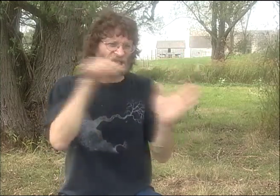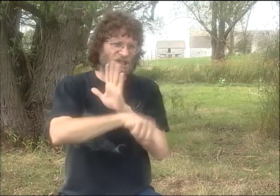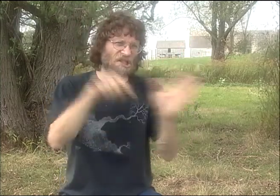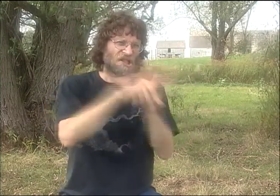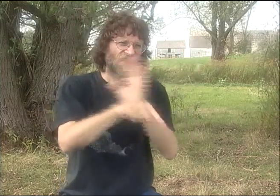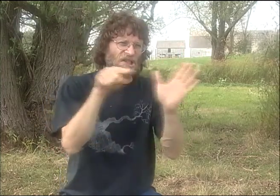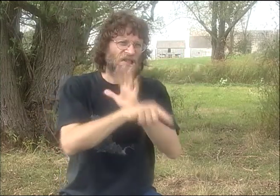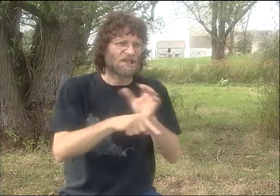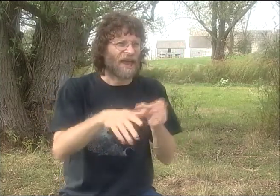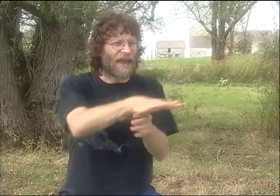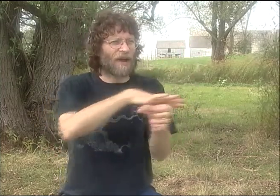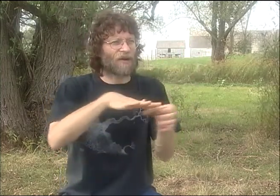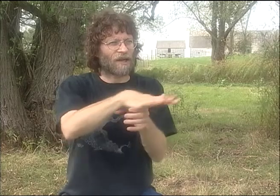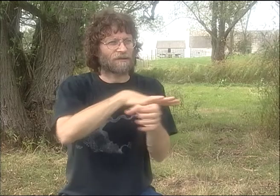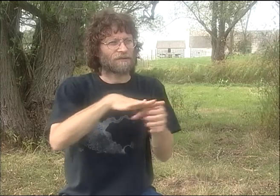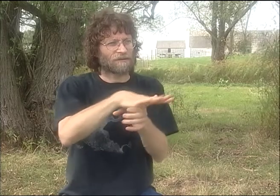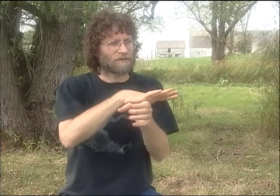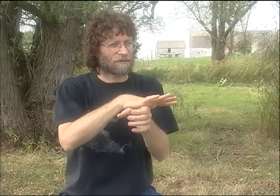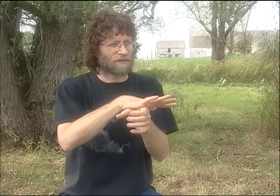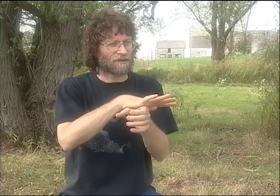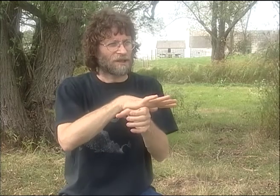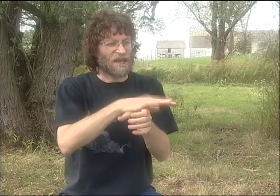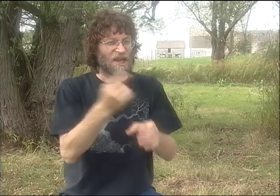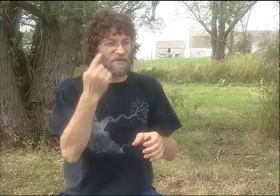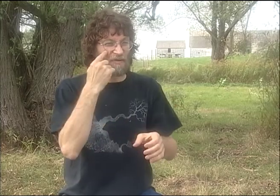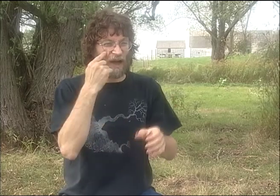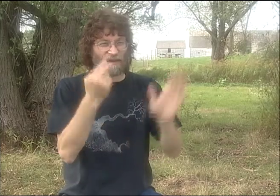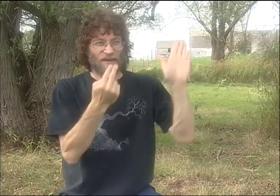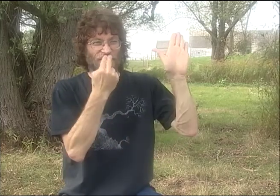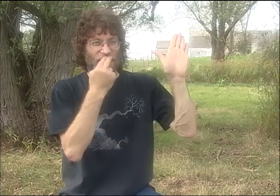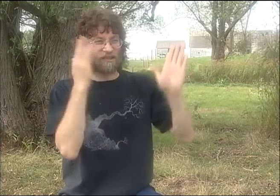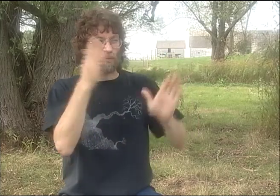HE WAS STUCK IN A CONCENTRATION CAMP.